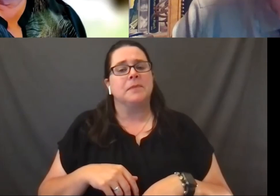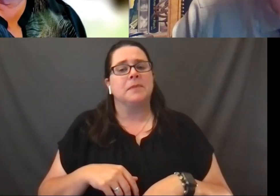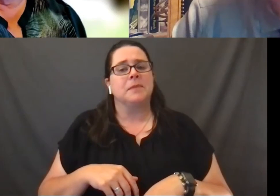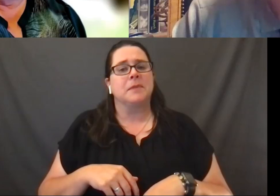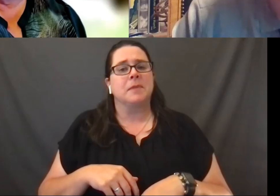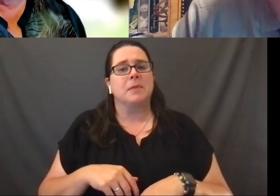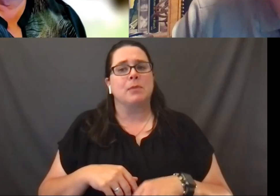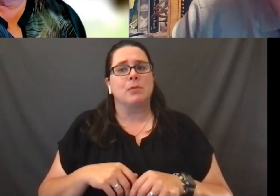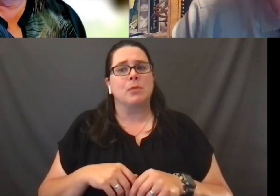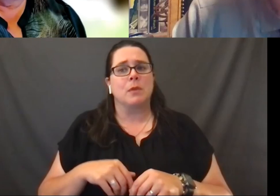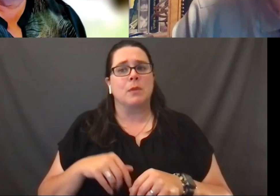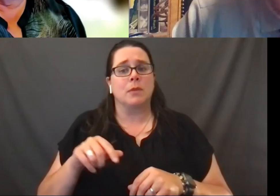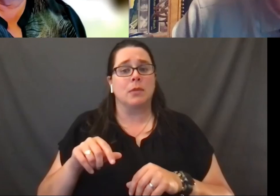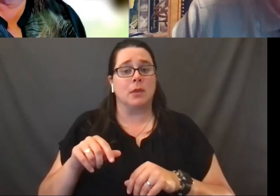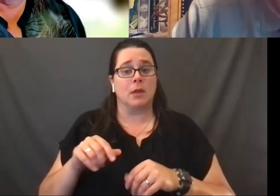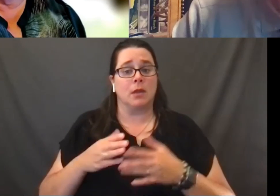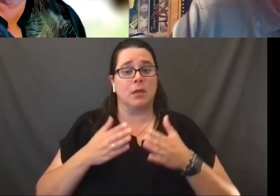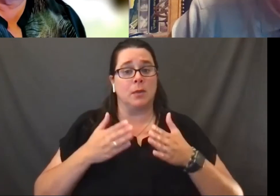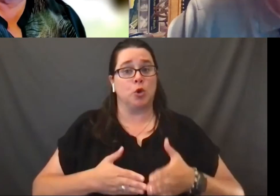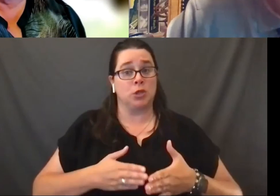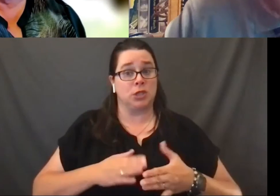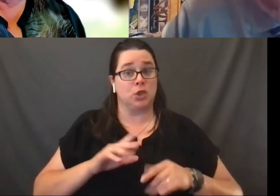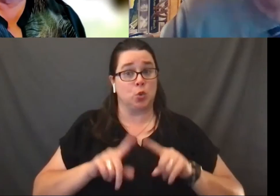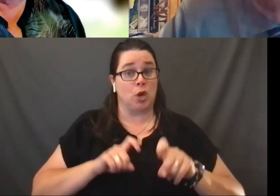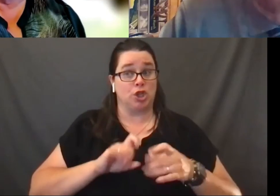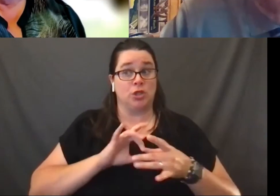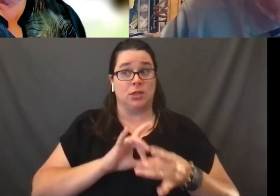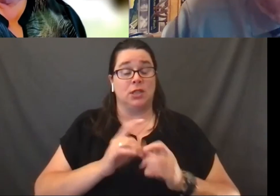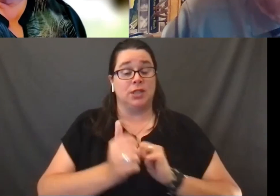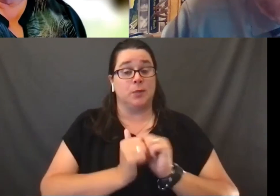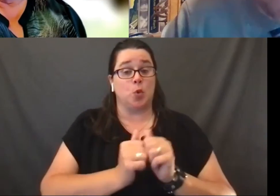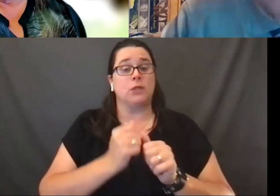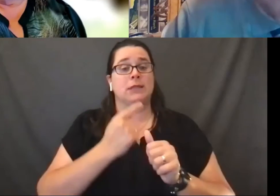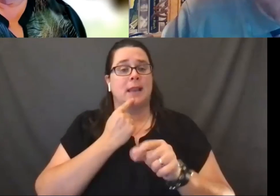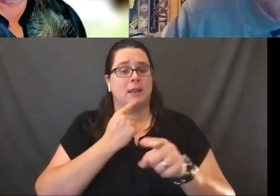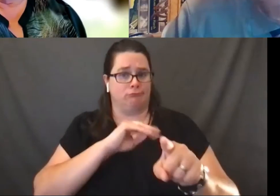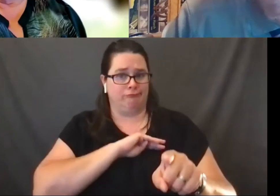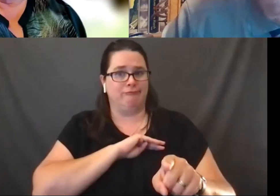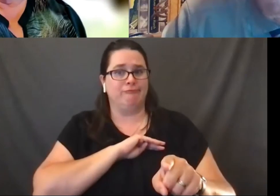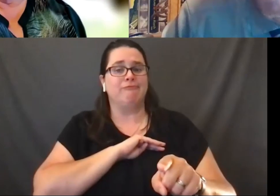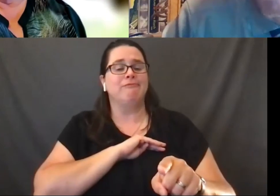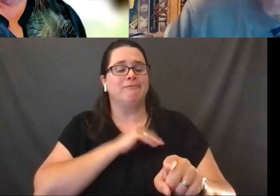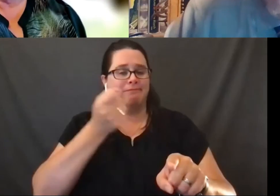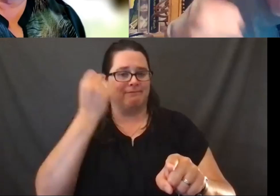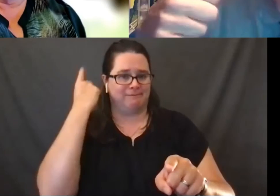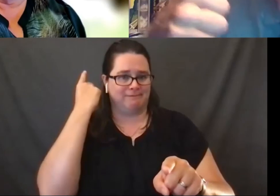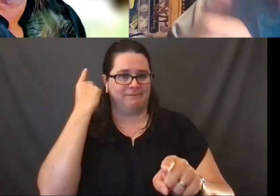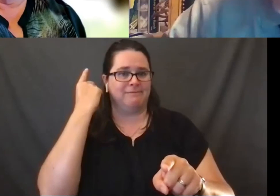that the questioner on the sports question said that they got it, they had misheard